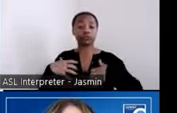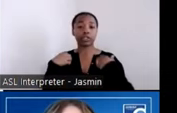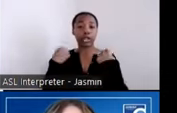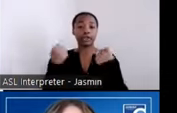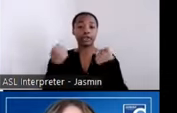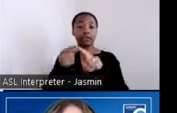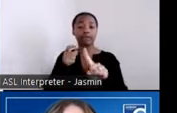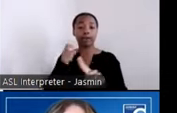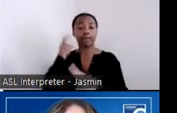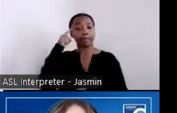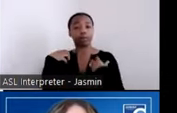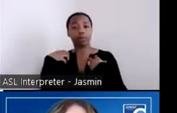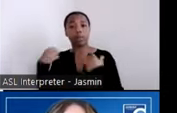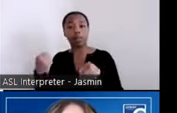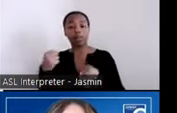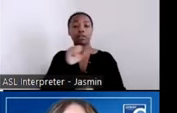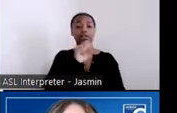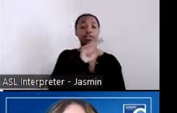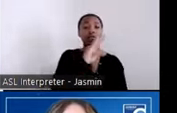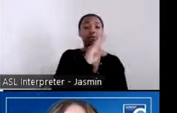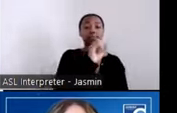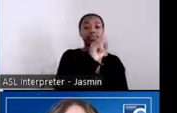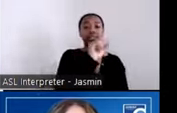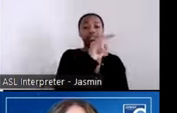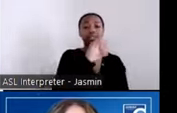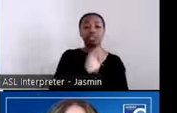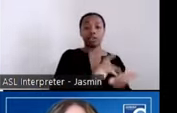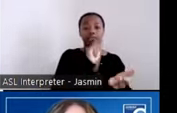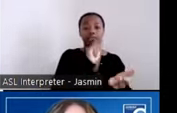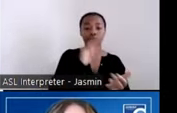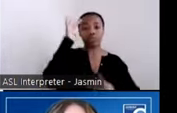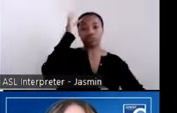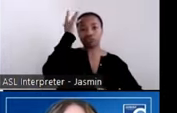change through which individuals improve their health and wellness, live self-